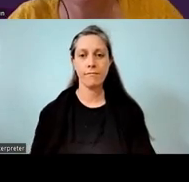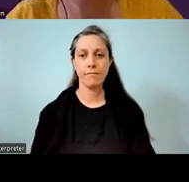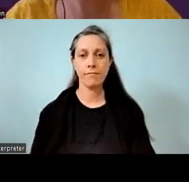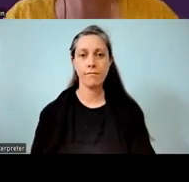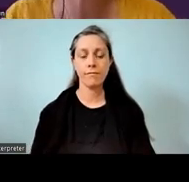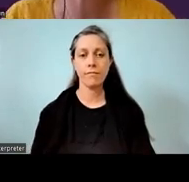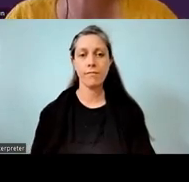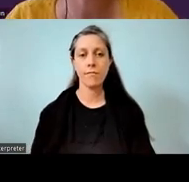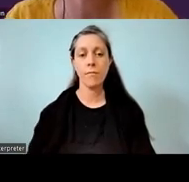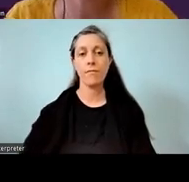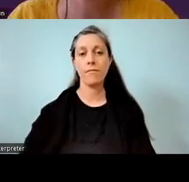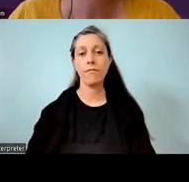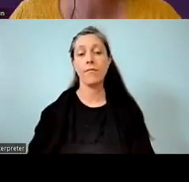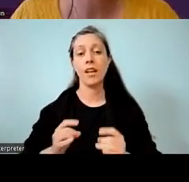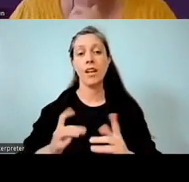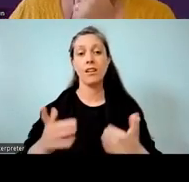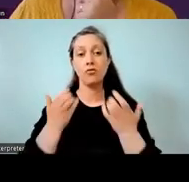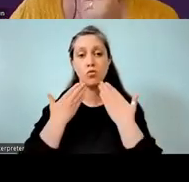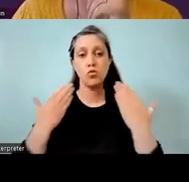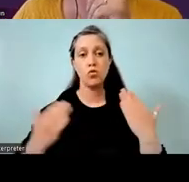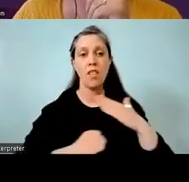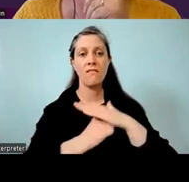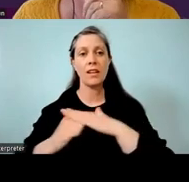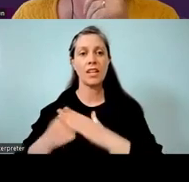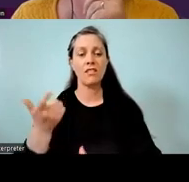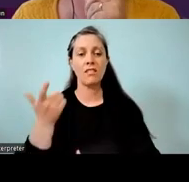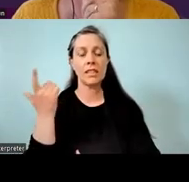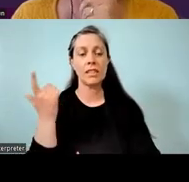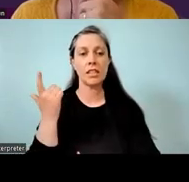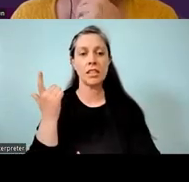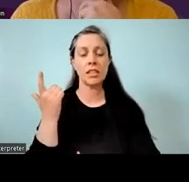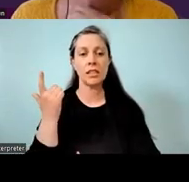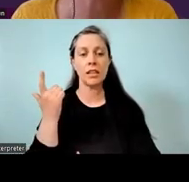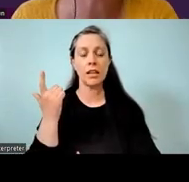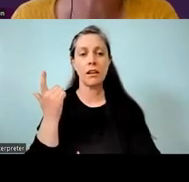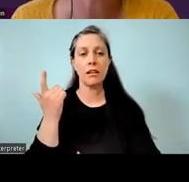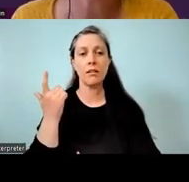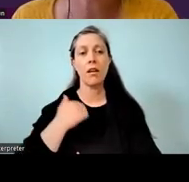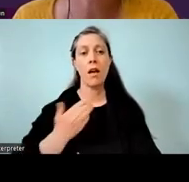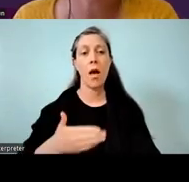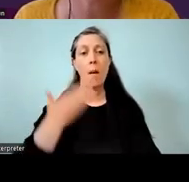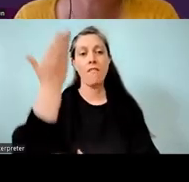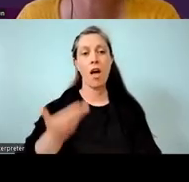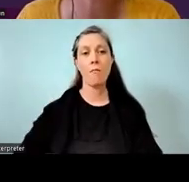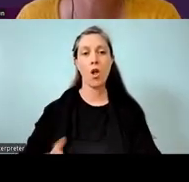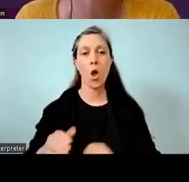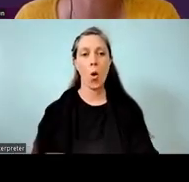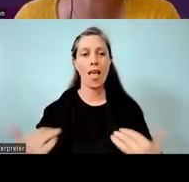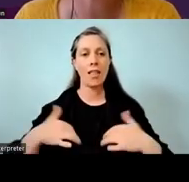ki uta, ki tai Koia ko te manaakitanga te whanaungatanga, te pono me te whakamana I te ako